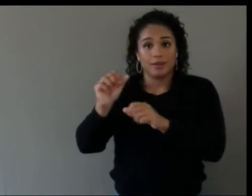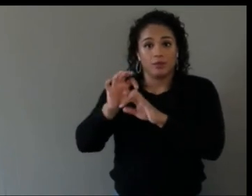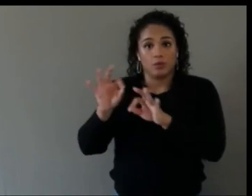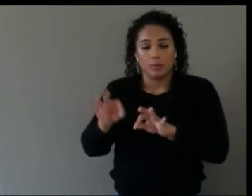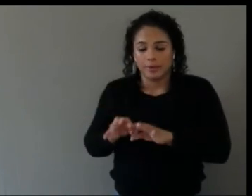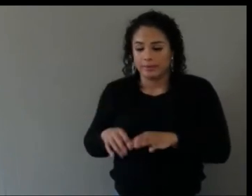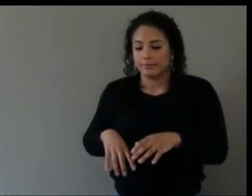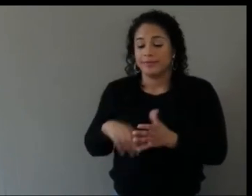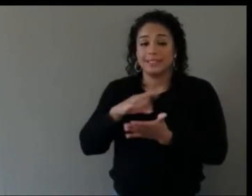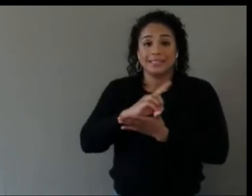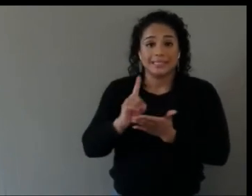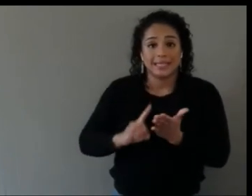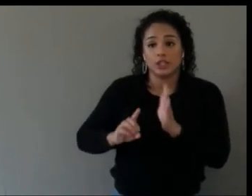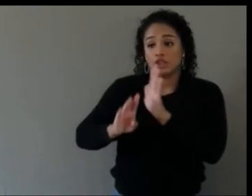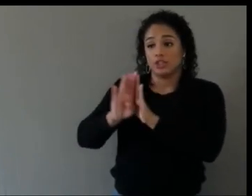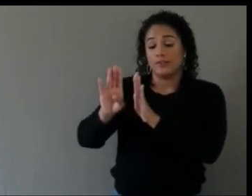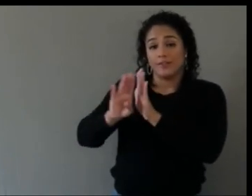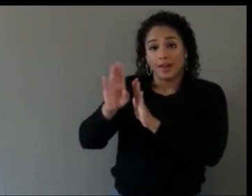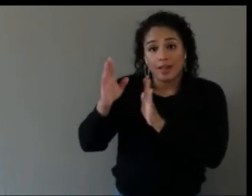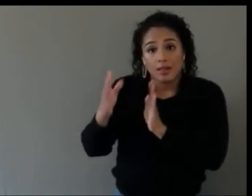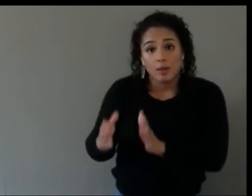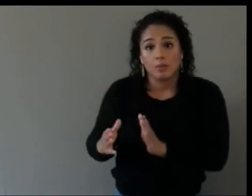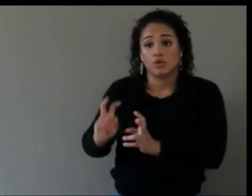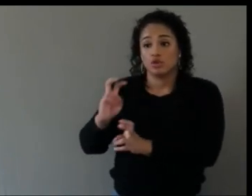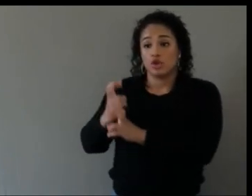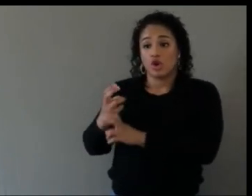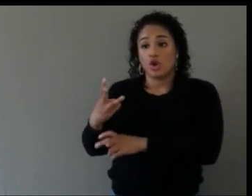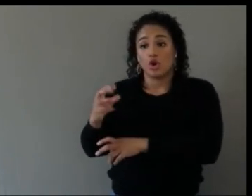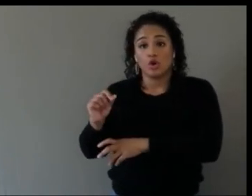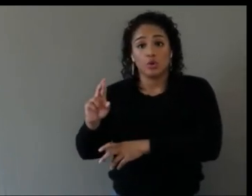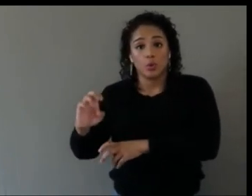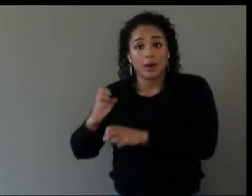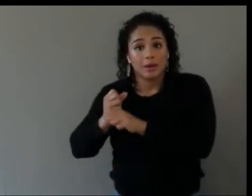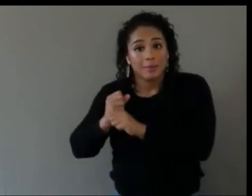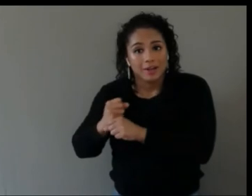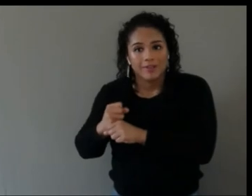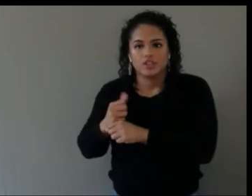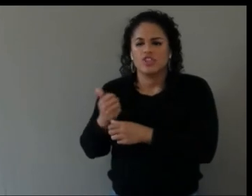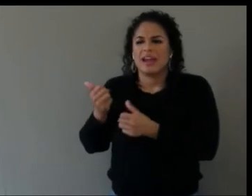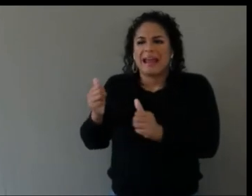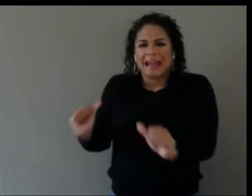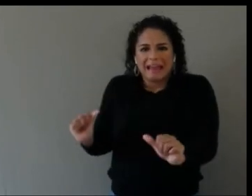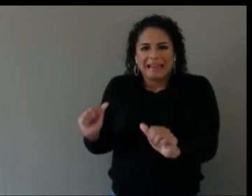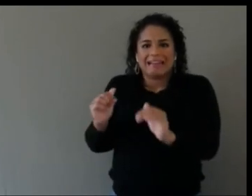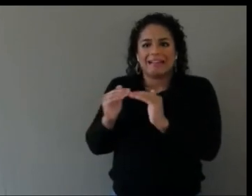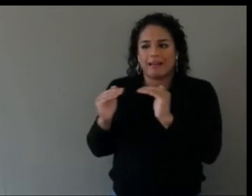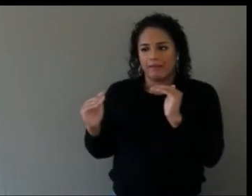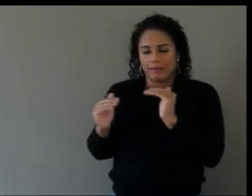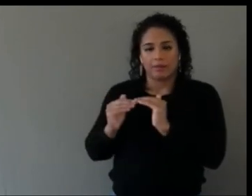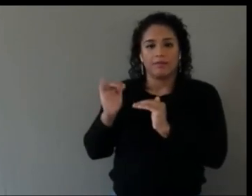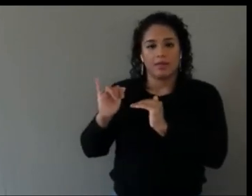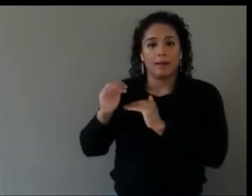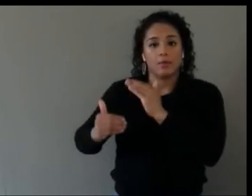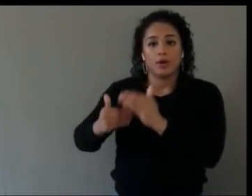manufacturers, any level of creation throughout the process, that comment that Johan said,